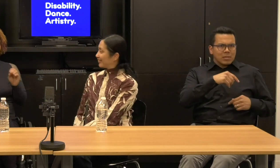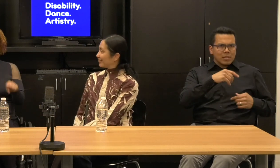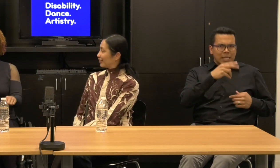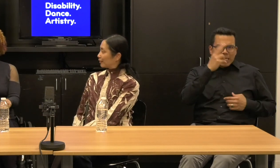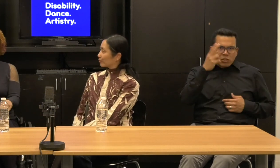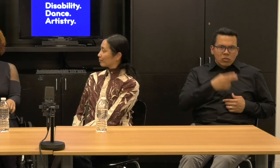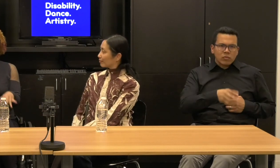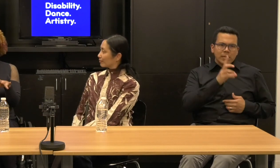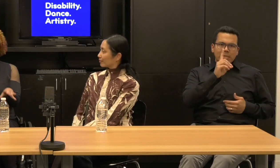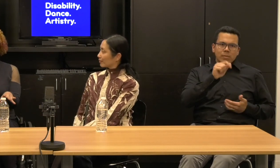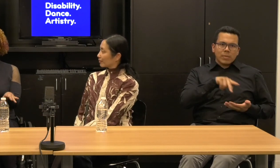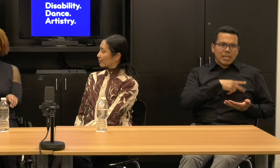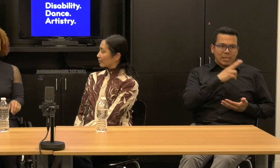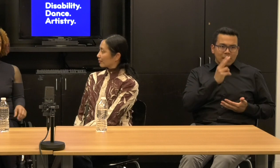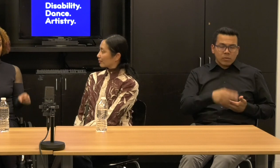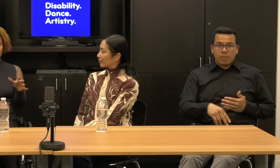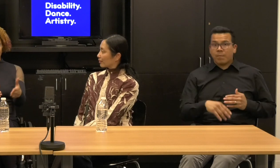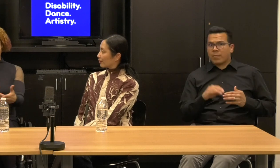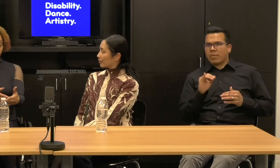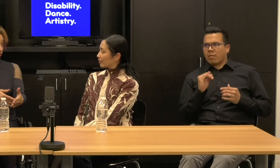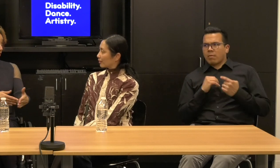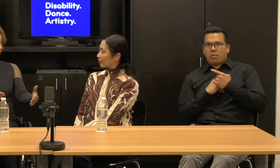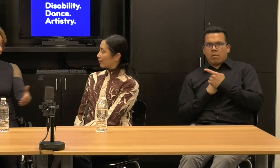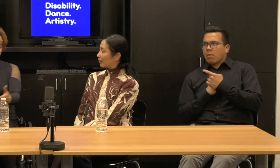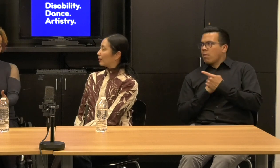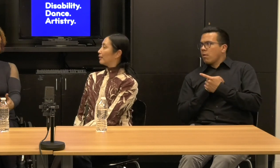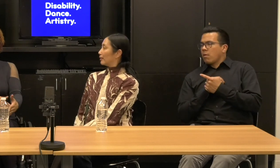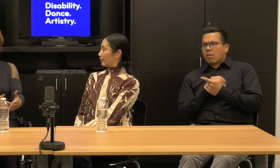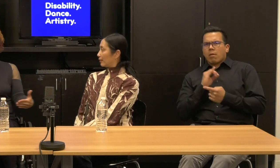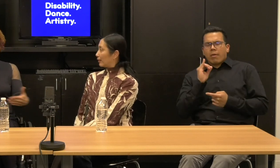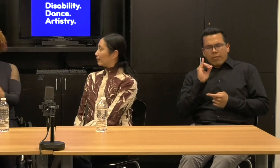And I think that's the other thing I want to say about this, there is a history we are